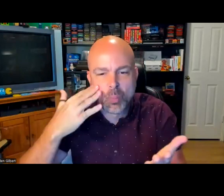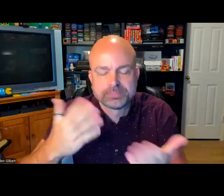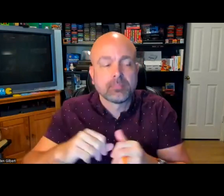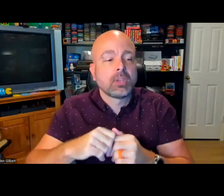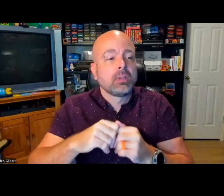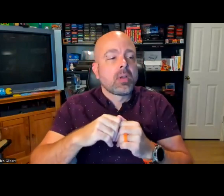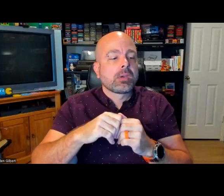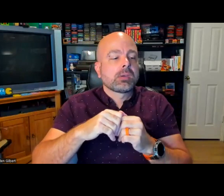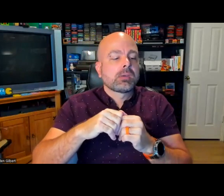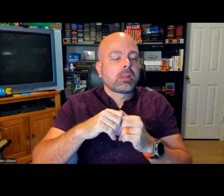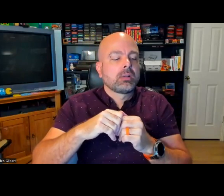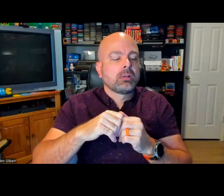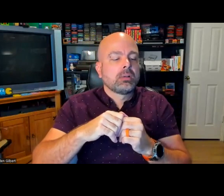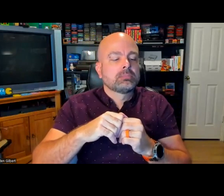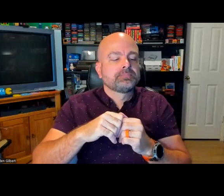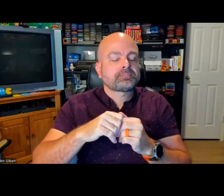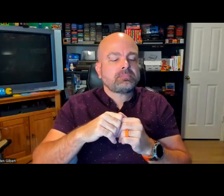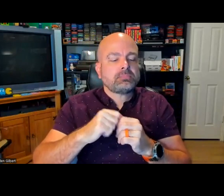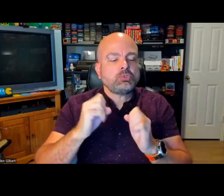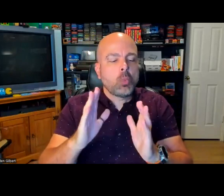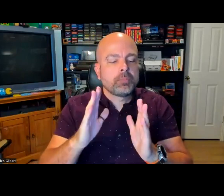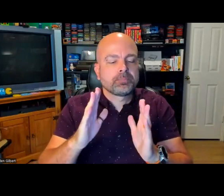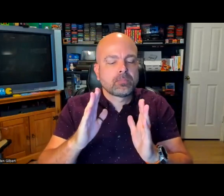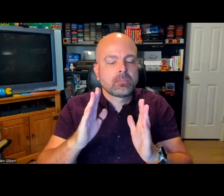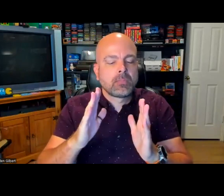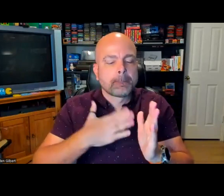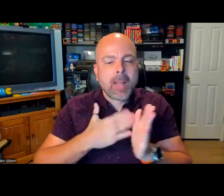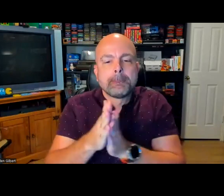work to do, to make things accessible, but if you do it